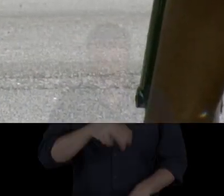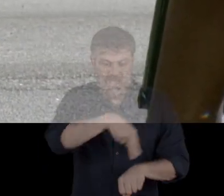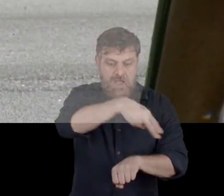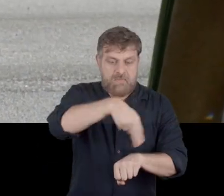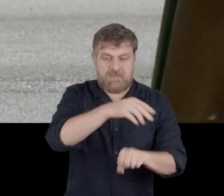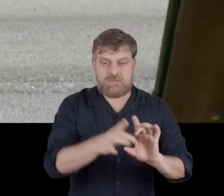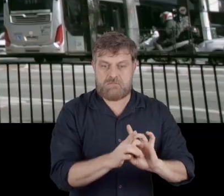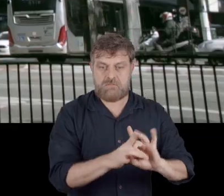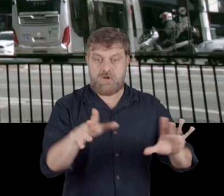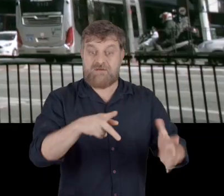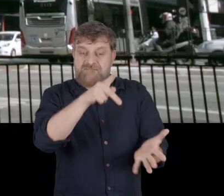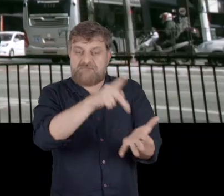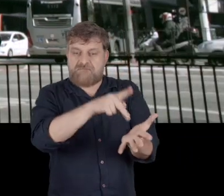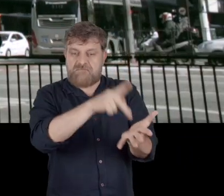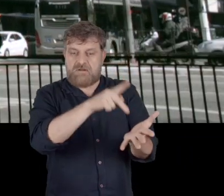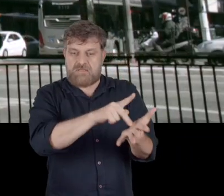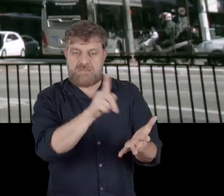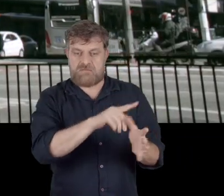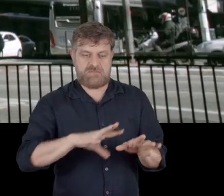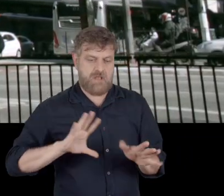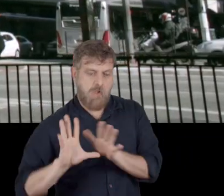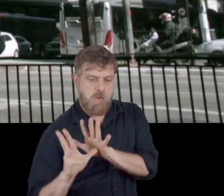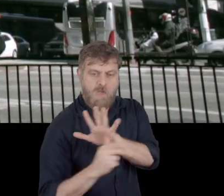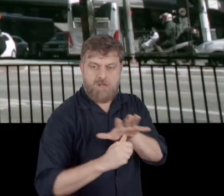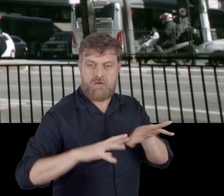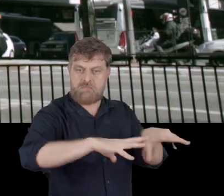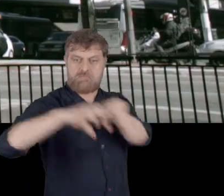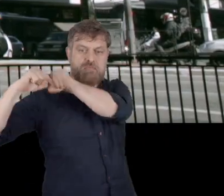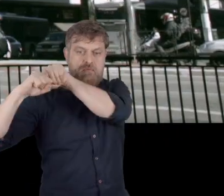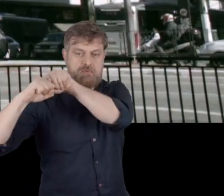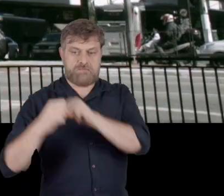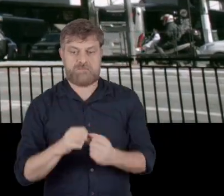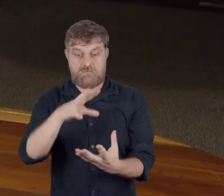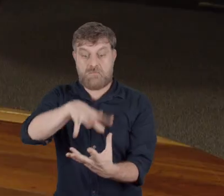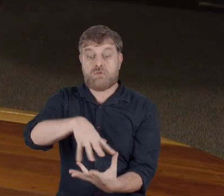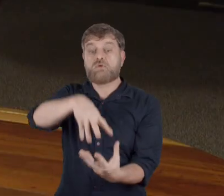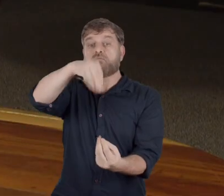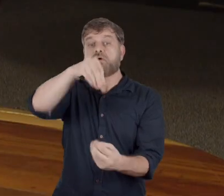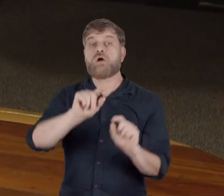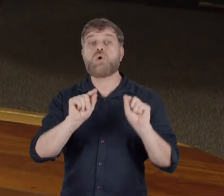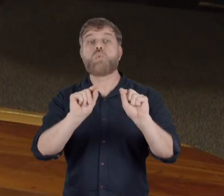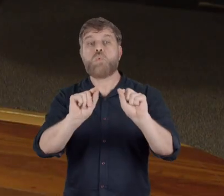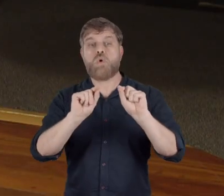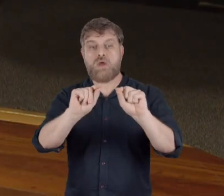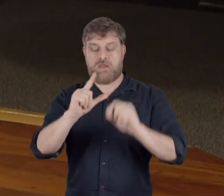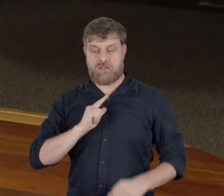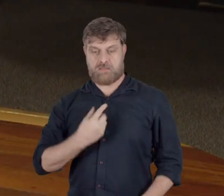not just a place they can pillage. The specter, the ghost, which is constantly present in the conversation